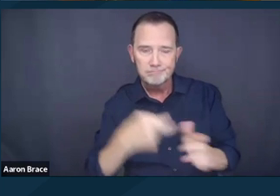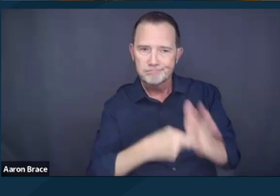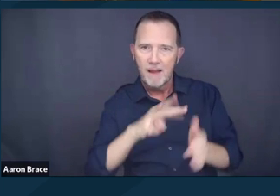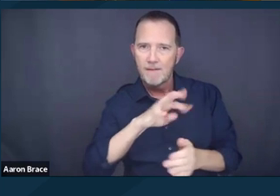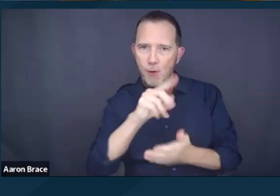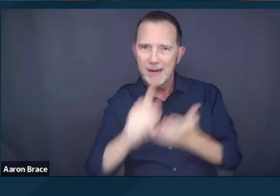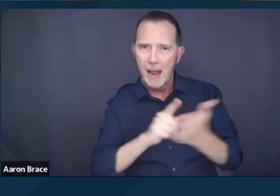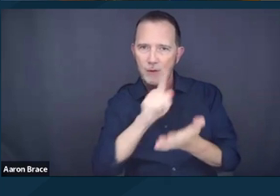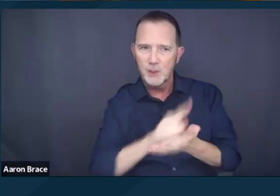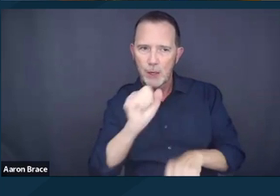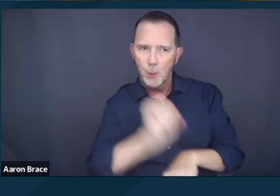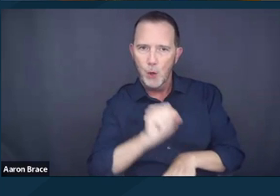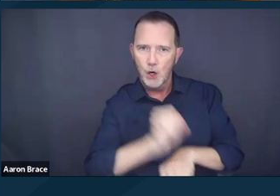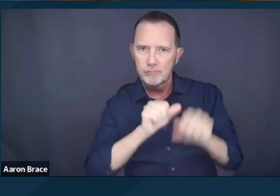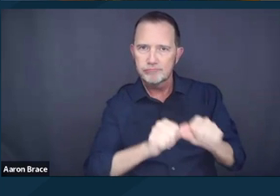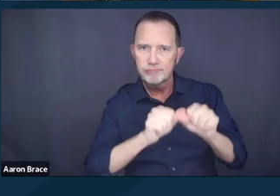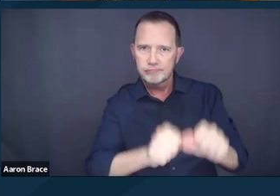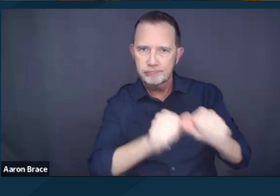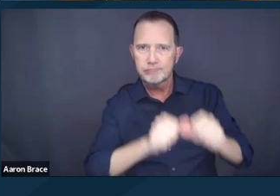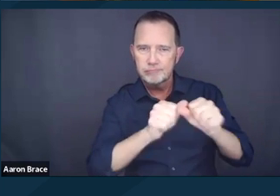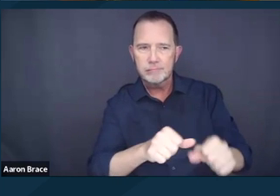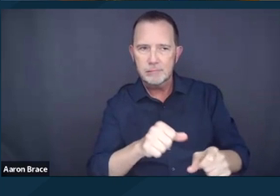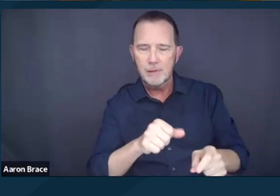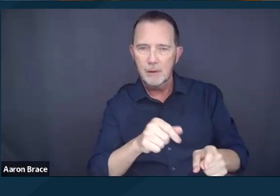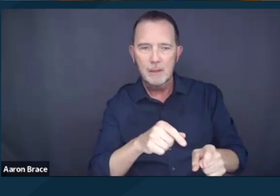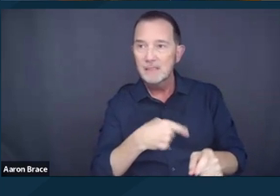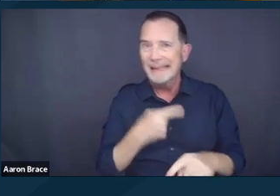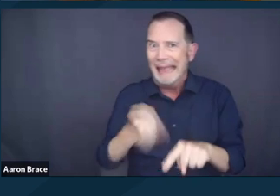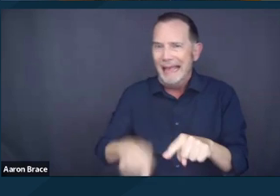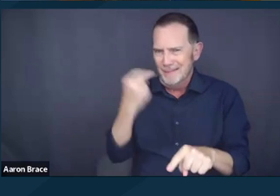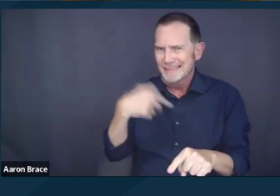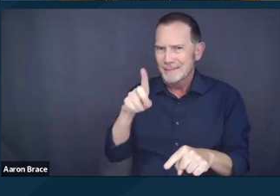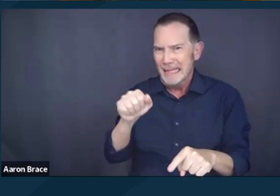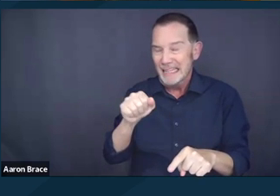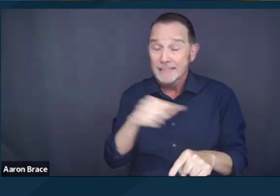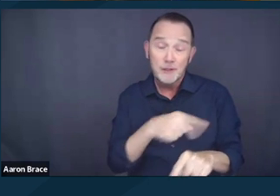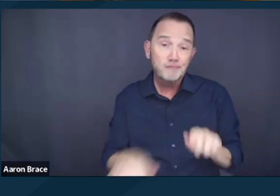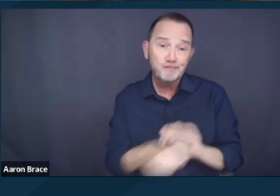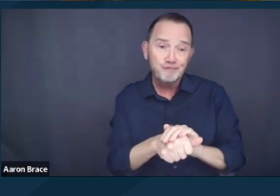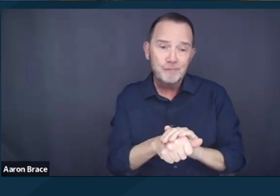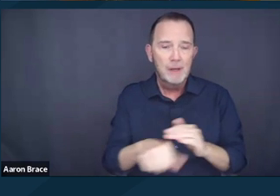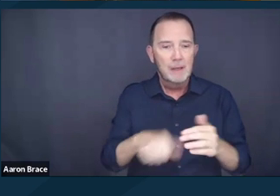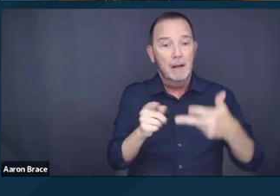Relatedly, another woman by the name of CarrieLynn Hill, had been denied shelter at this same facility